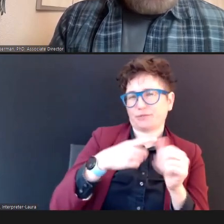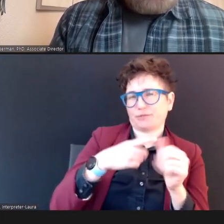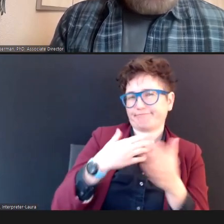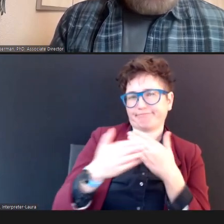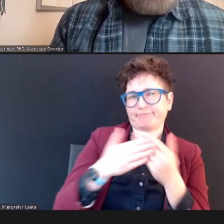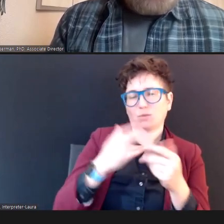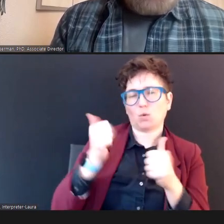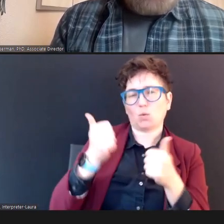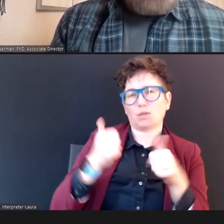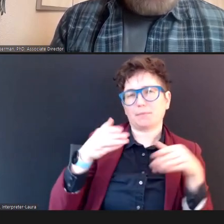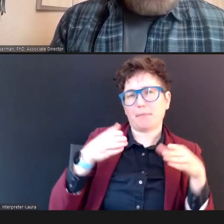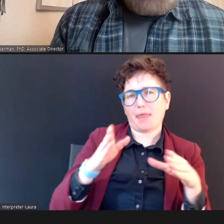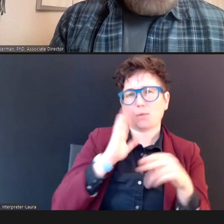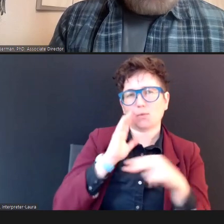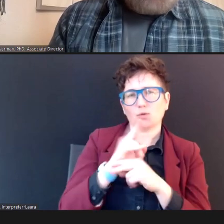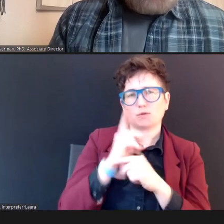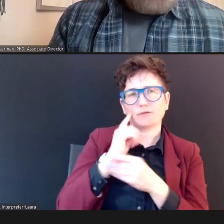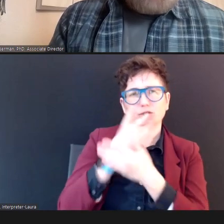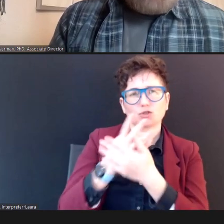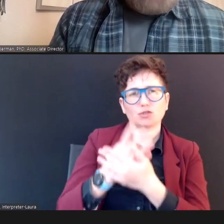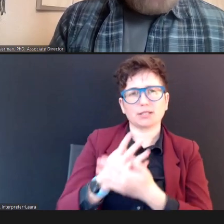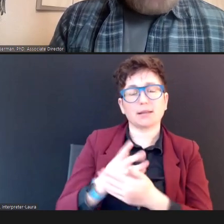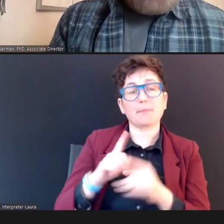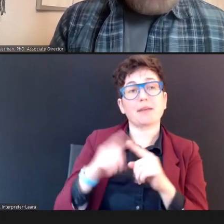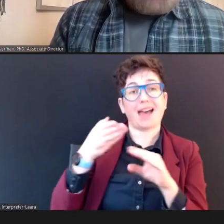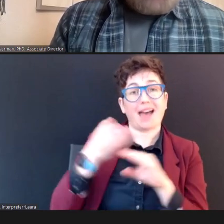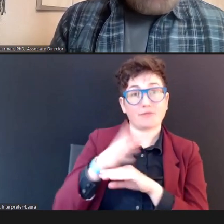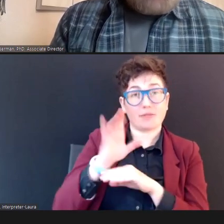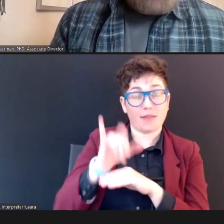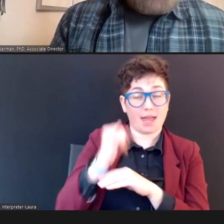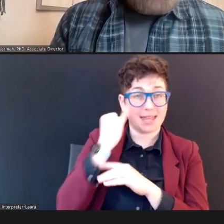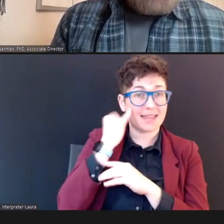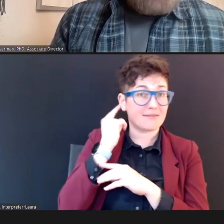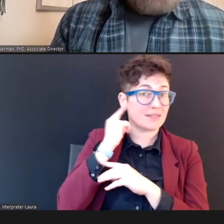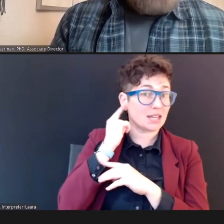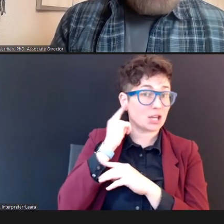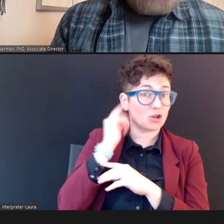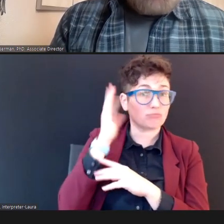But after you do that, if the ear appears normal, (slide advances),